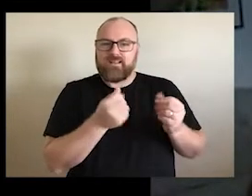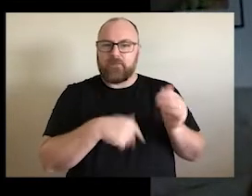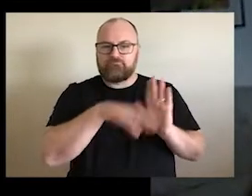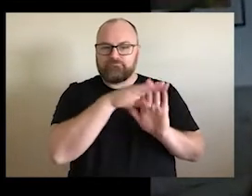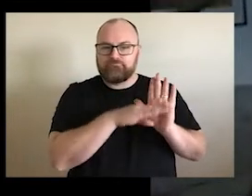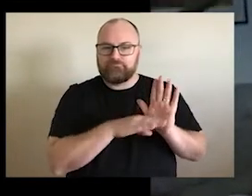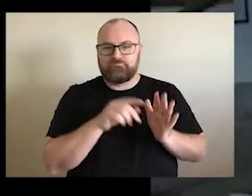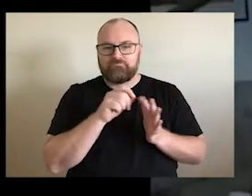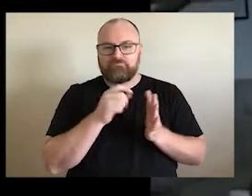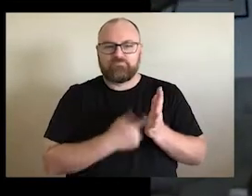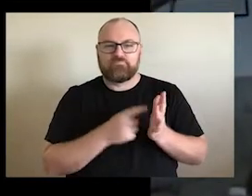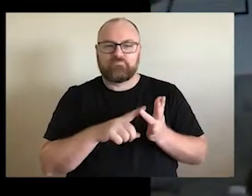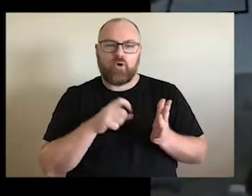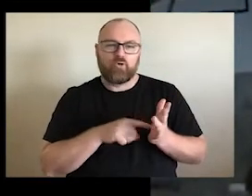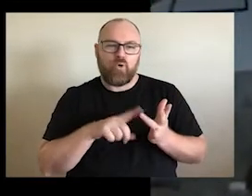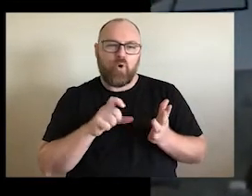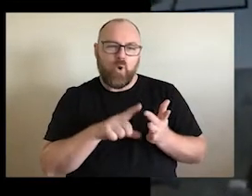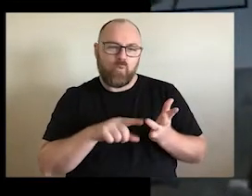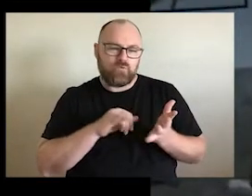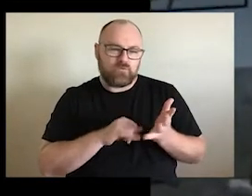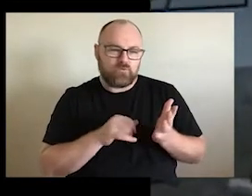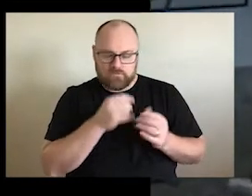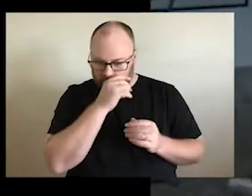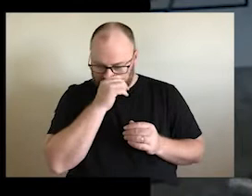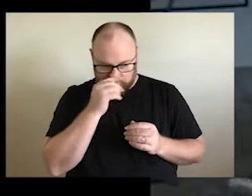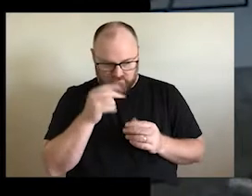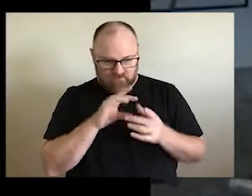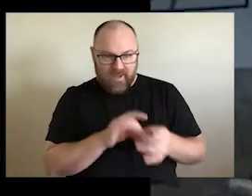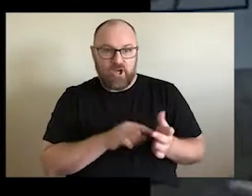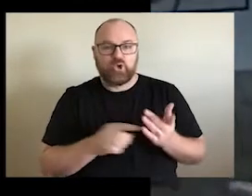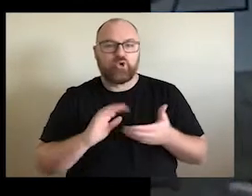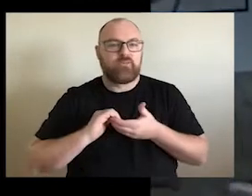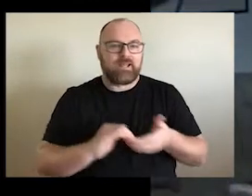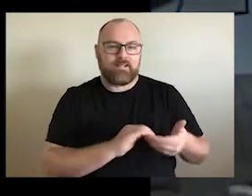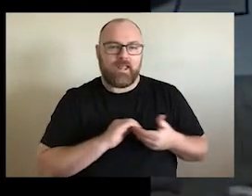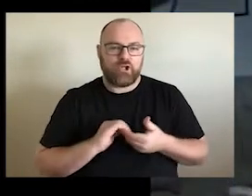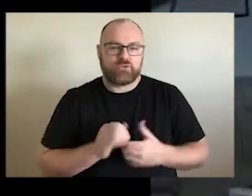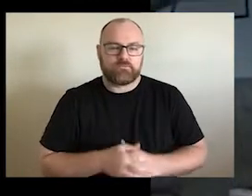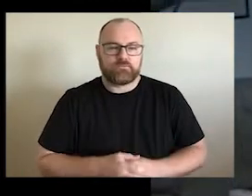some of the protocols and things that we should be thinking about in this reconciliation. One